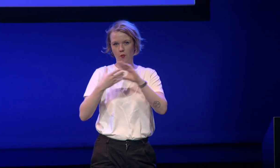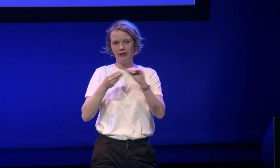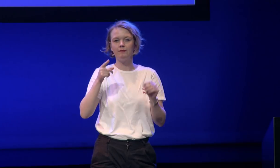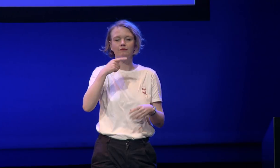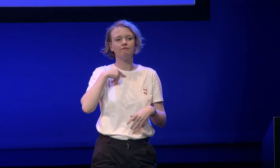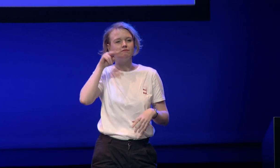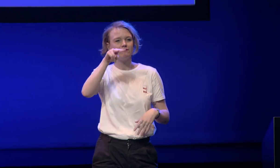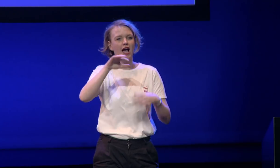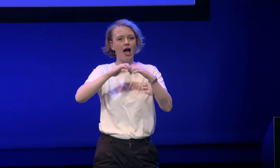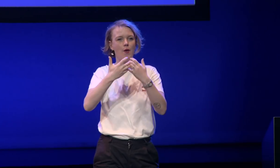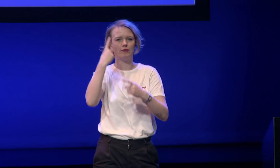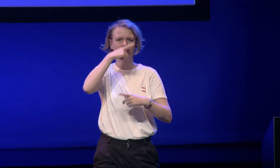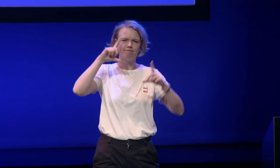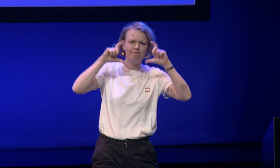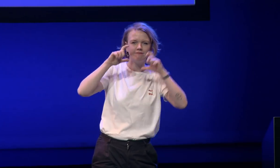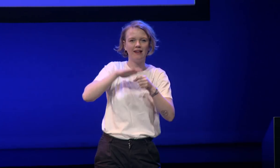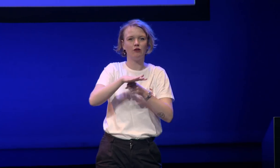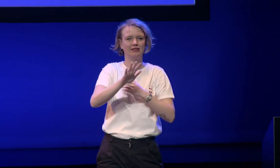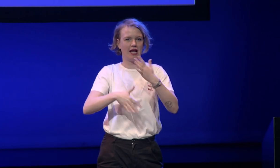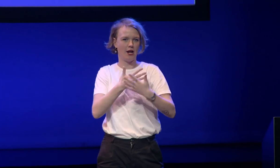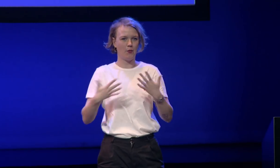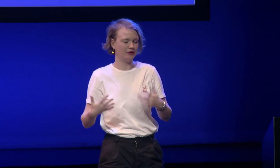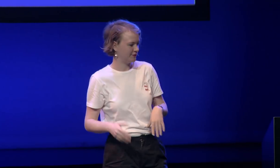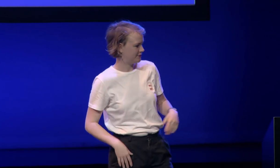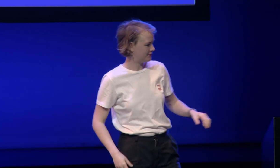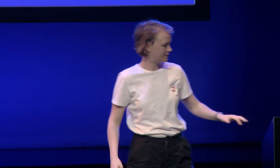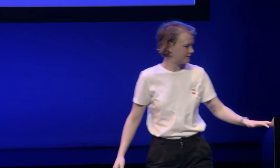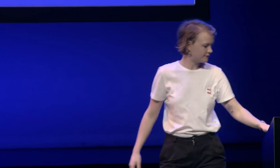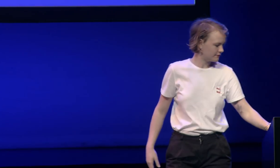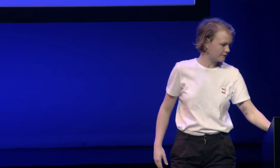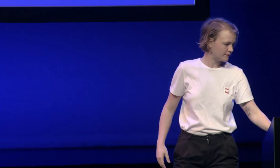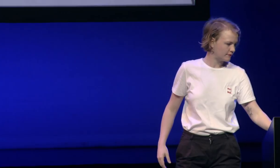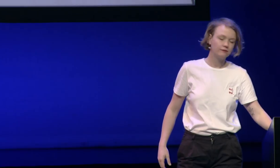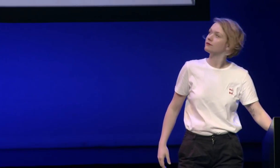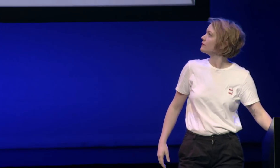know the story and it will show you illustrate how facial expressions are